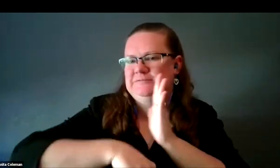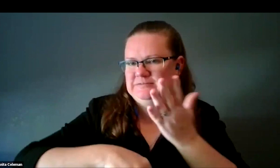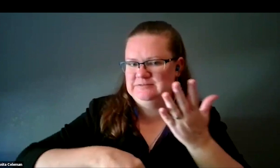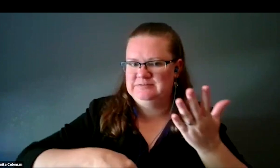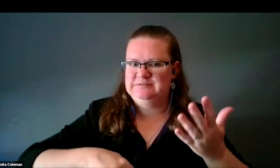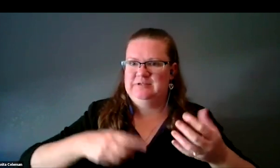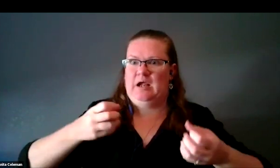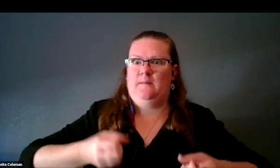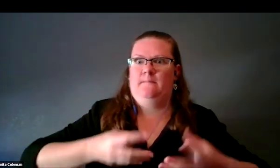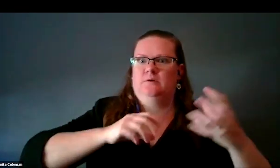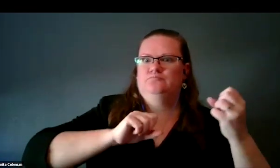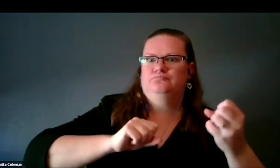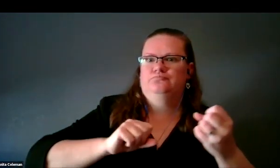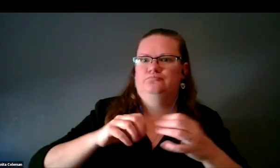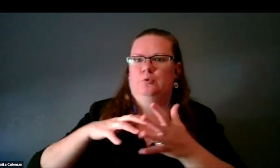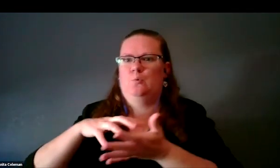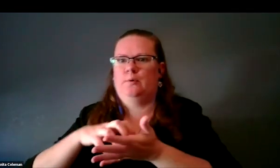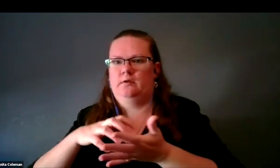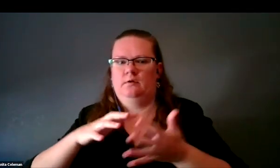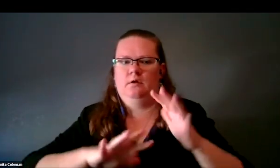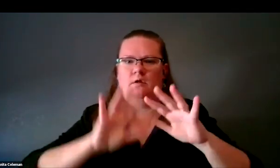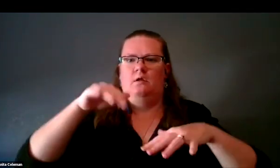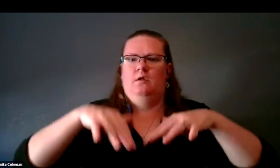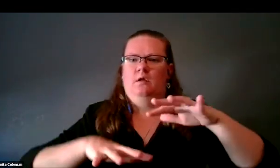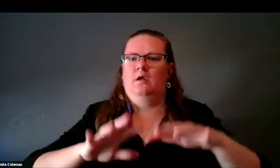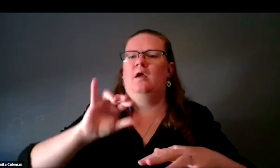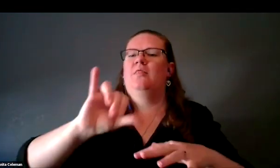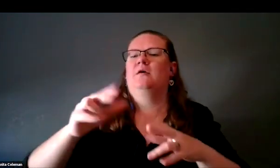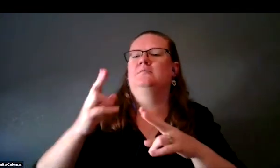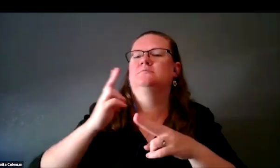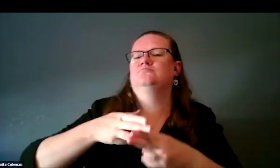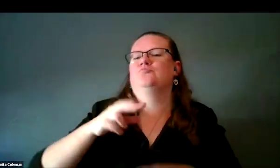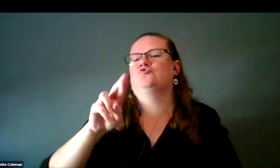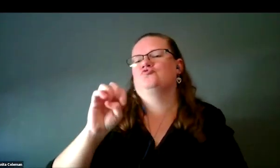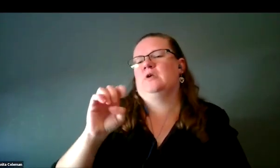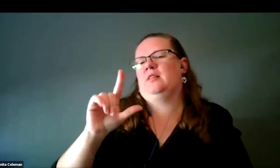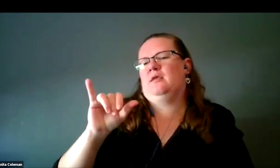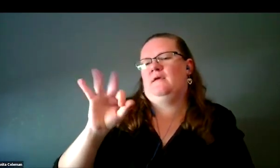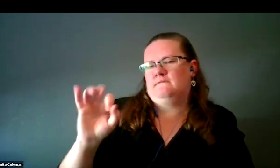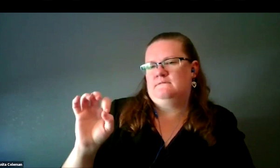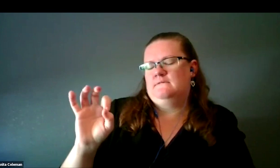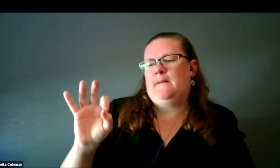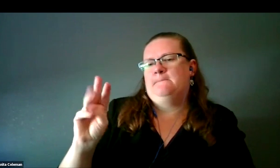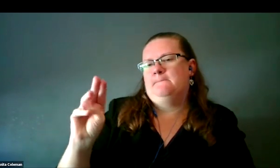by Hubble in those areas. That creates a relief map, but it has the textures on top of it.